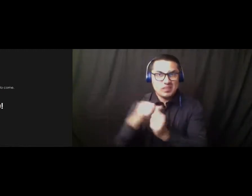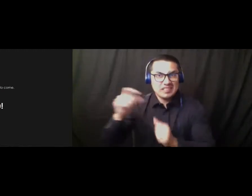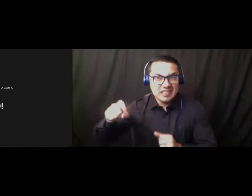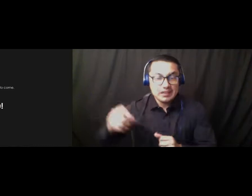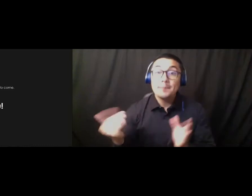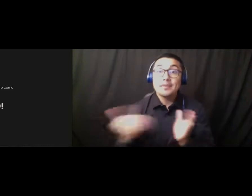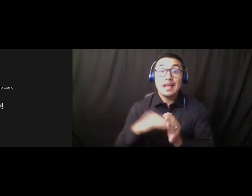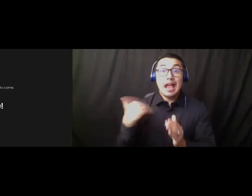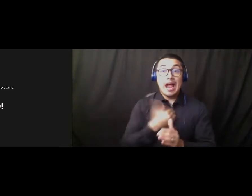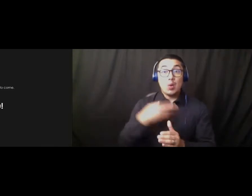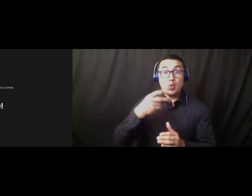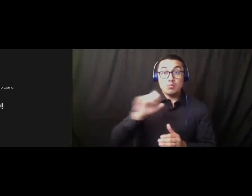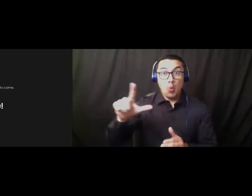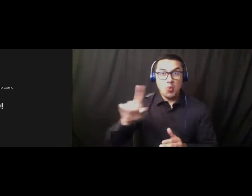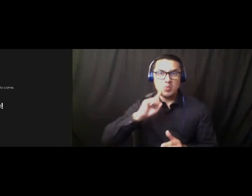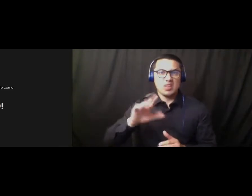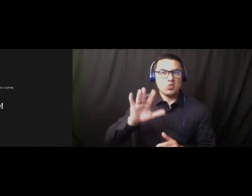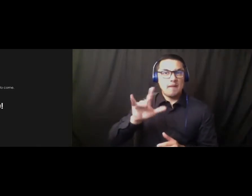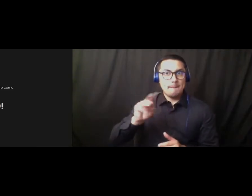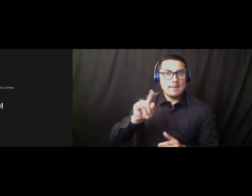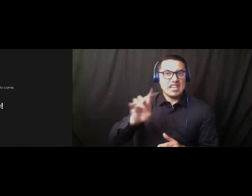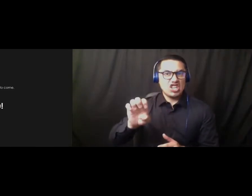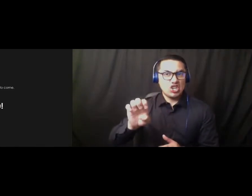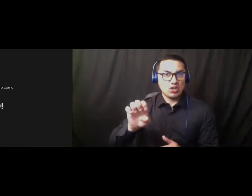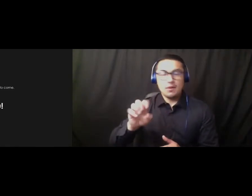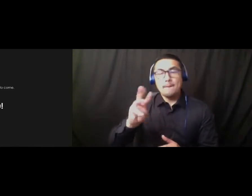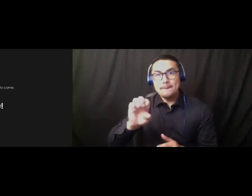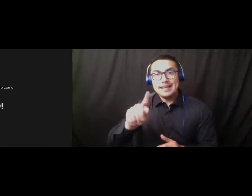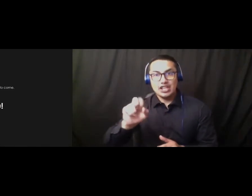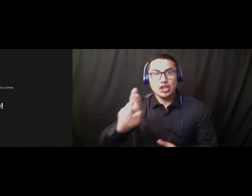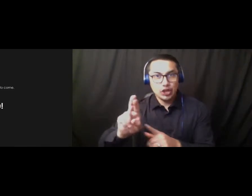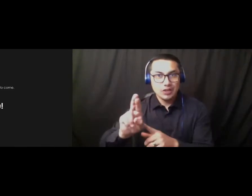it's a 25-meter pool, um, and the maintenance cost of that annually